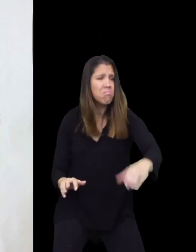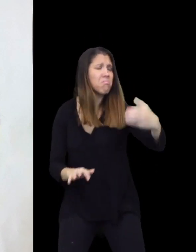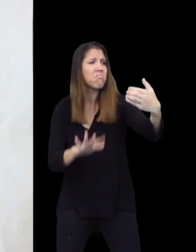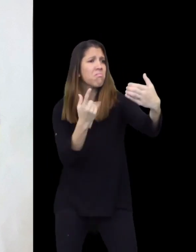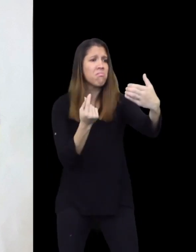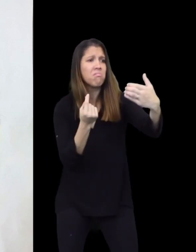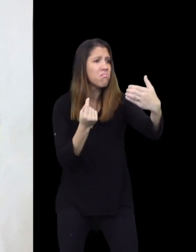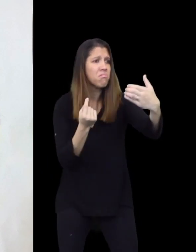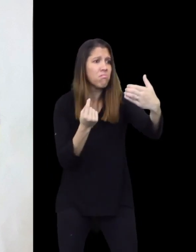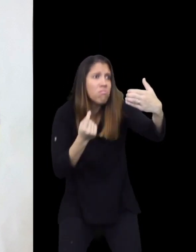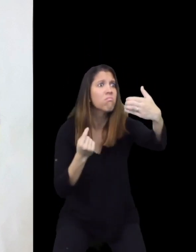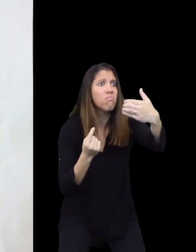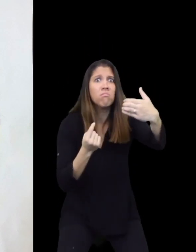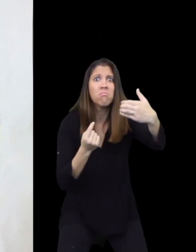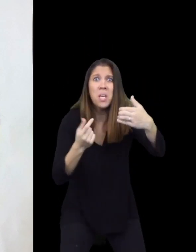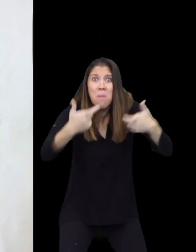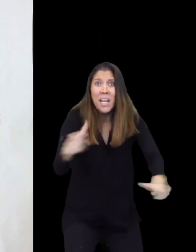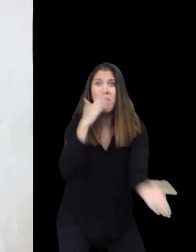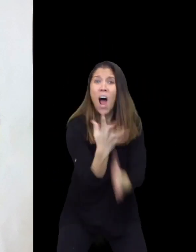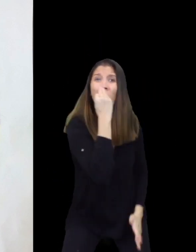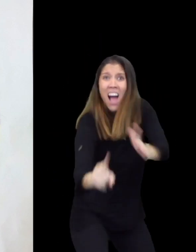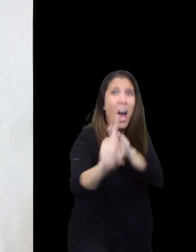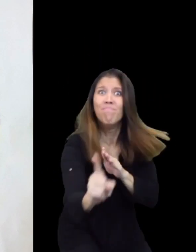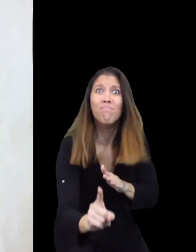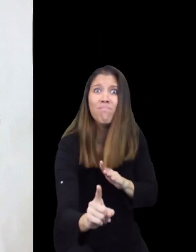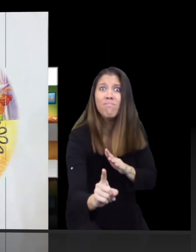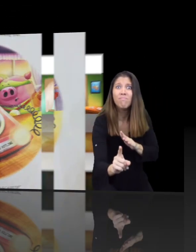(Superpig 3) picks it up. "What?" THE BIG BAD WOLF ESCAPED!